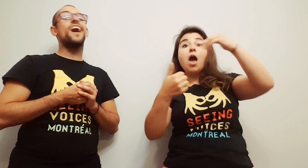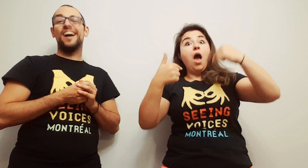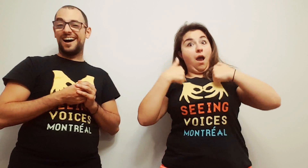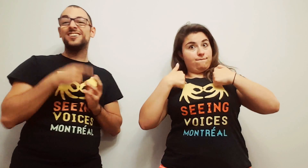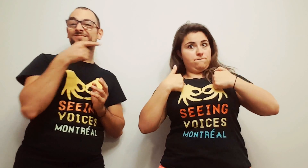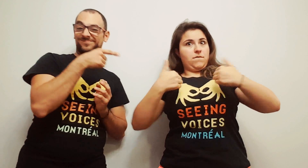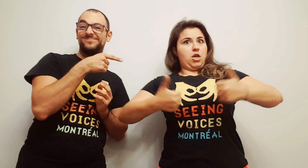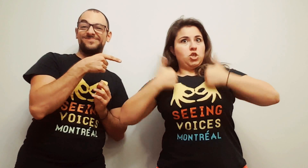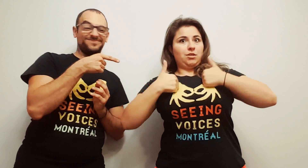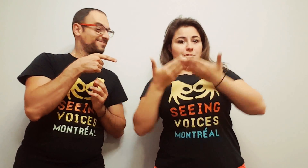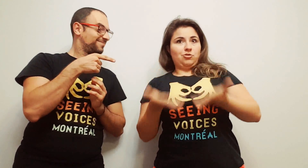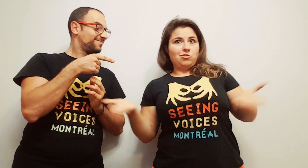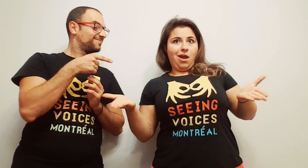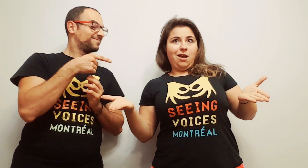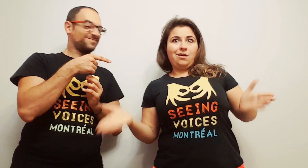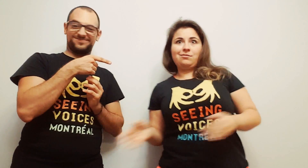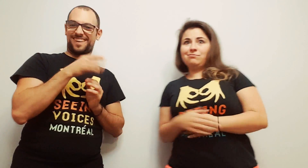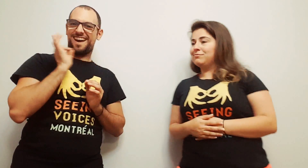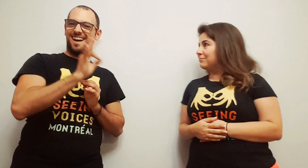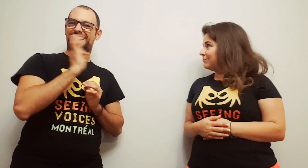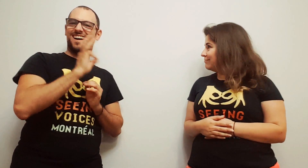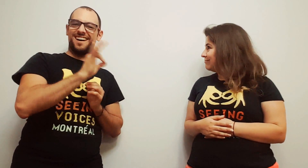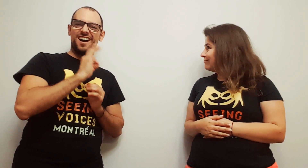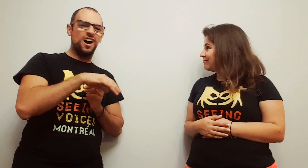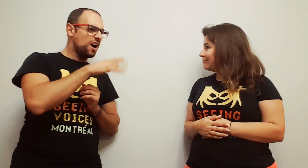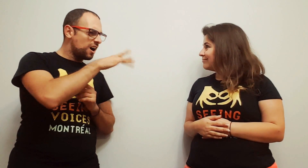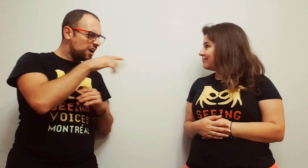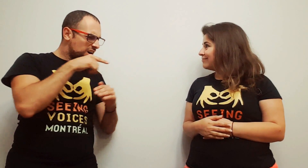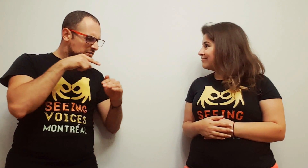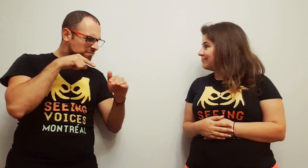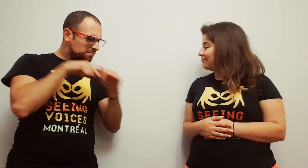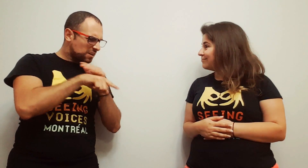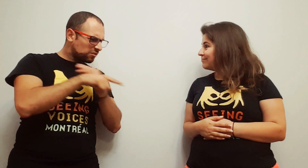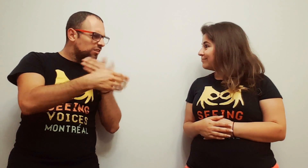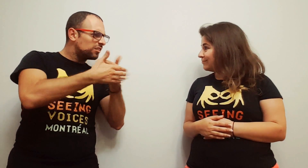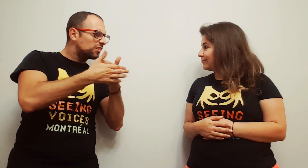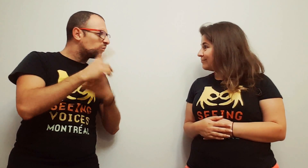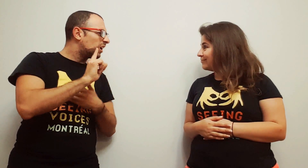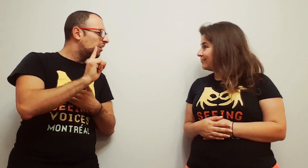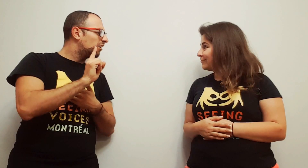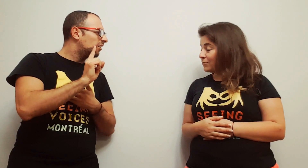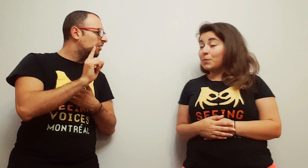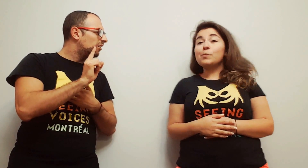Address: 1455 de Maisonneuve St West Which metro is the closest?